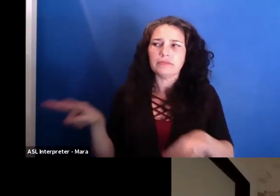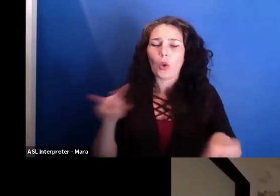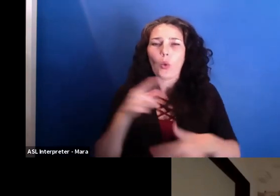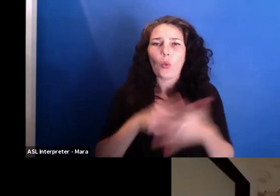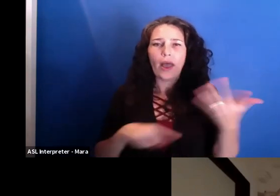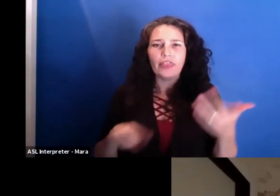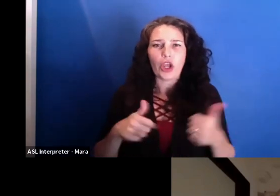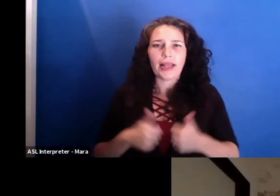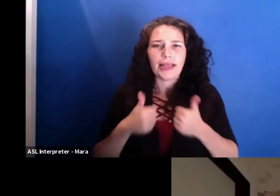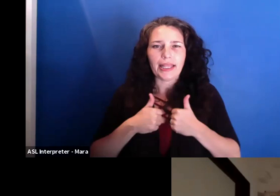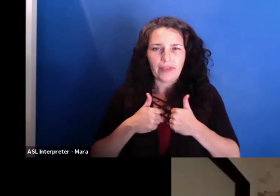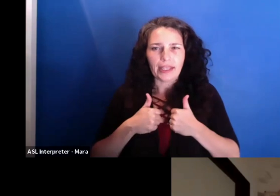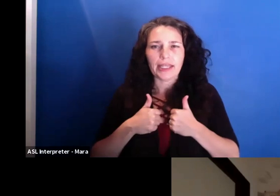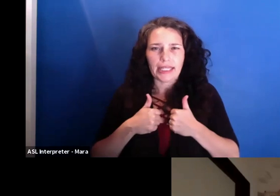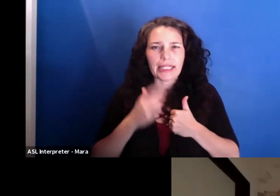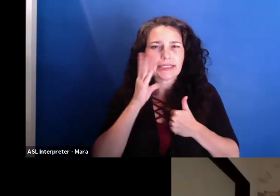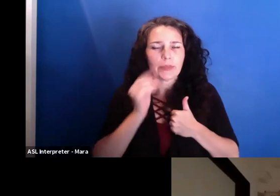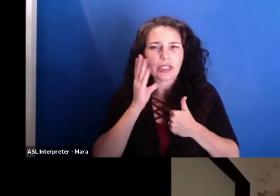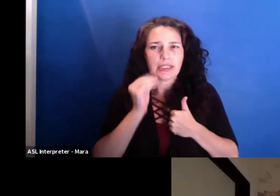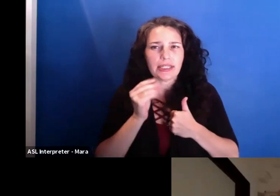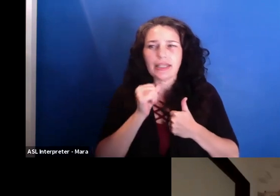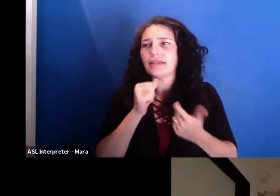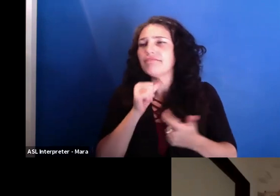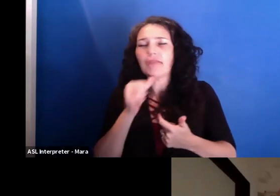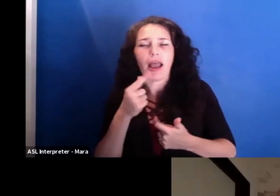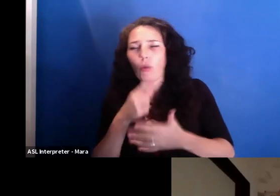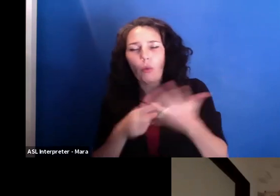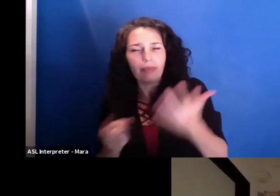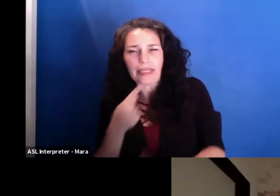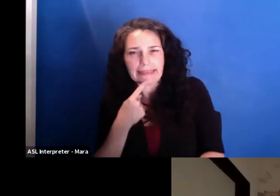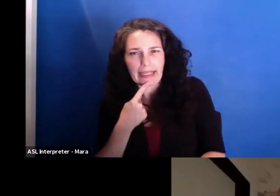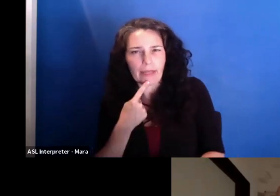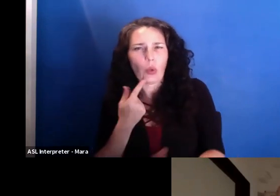And that's also why it takes a lot of time to shape such an edit. So it's always longer than a year.